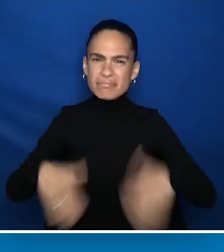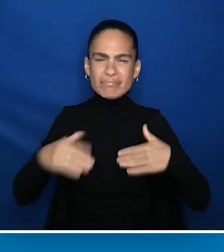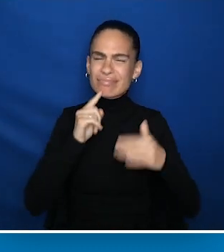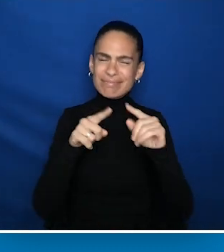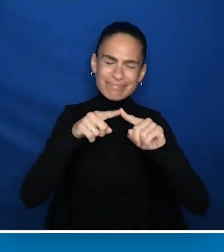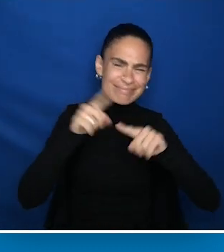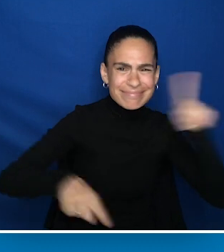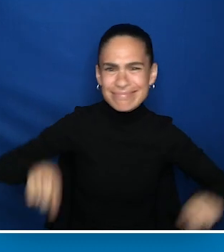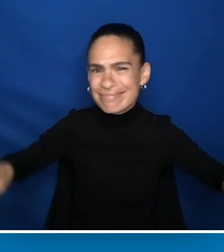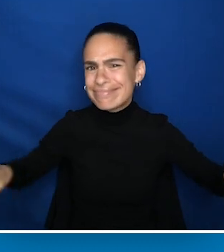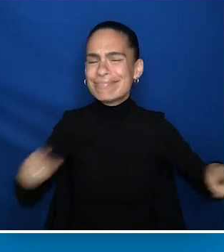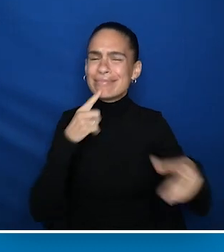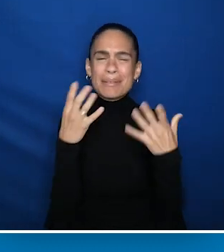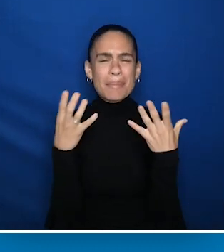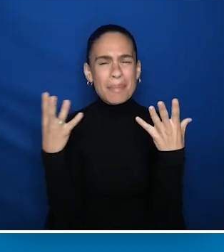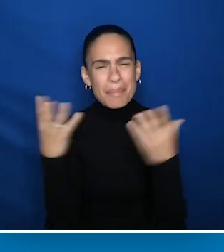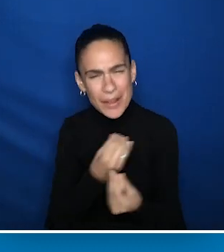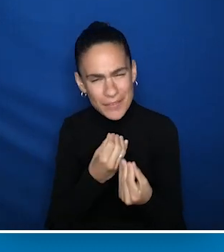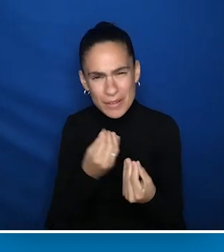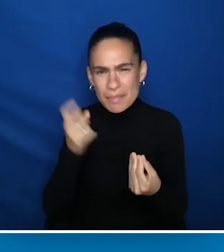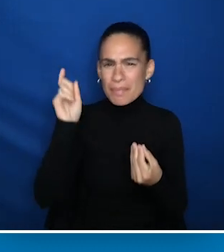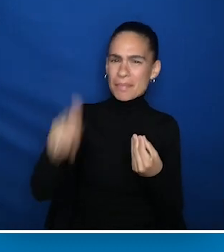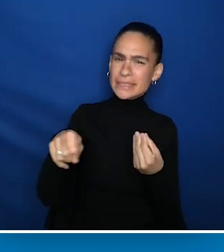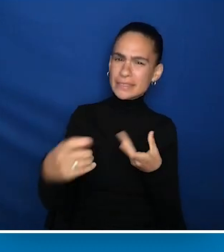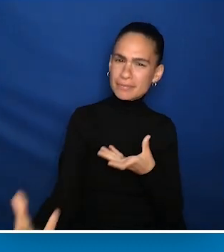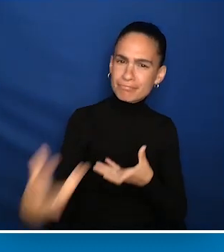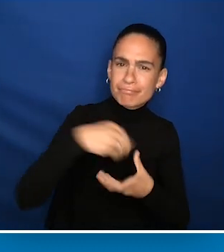with apparent and non-apparent disabilities across disability groups.